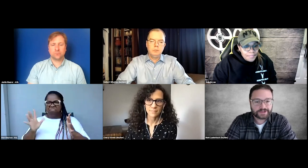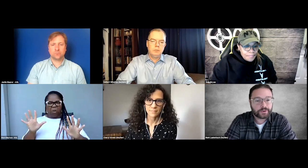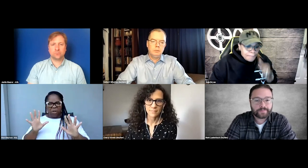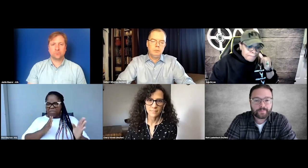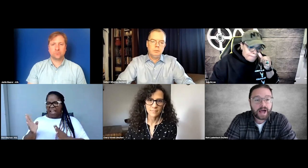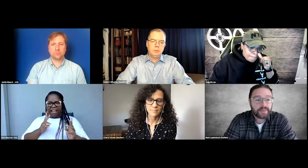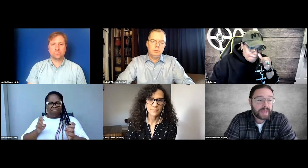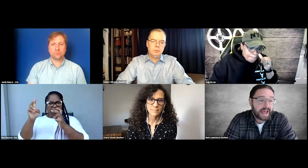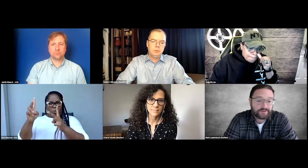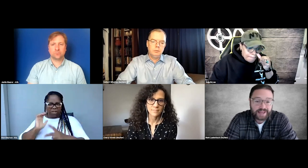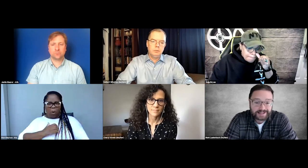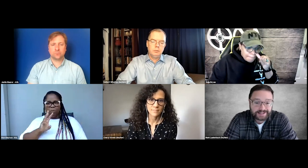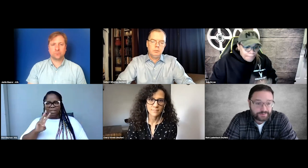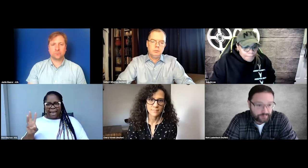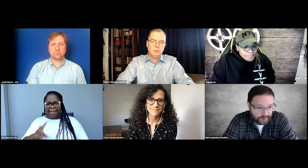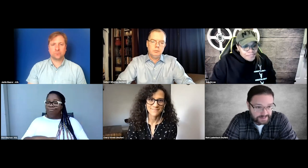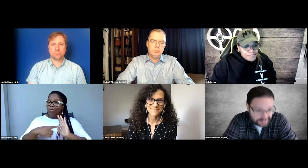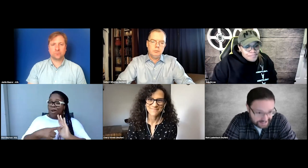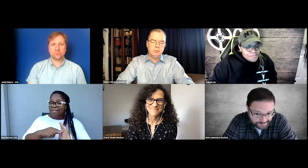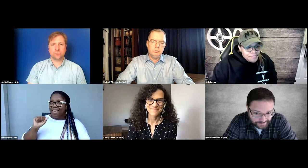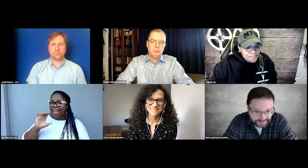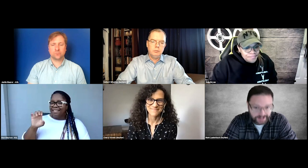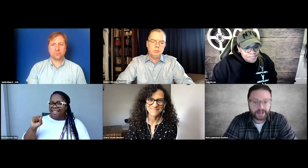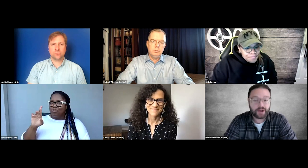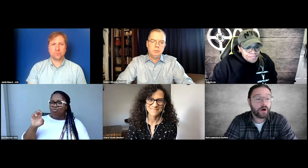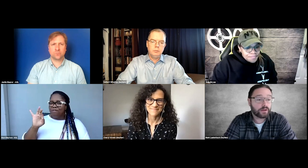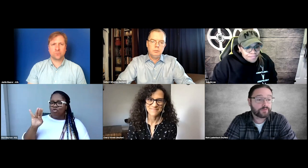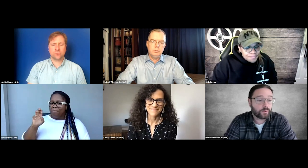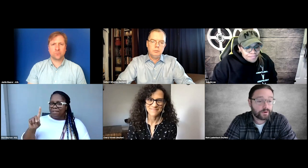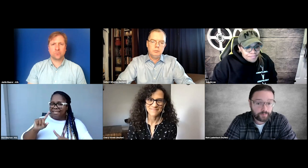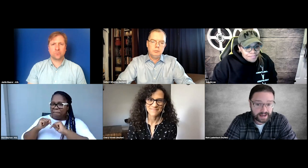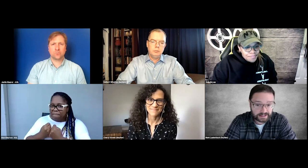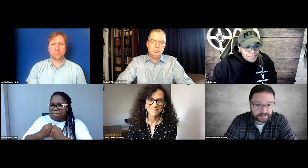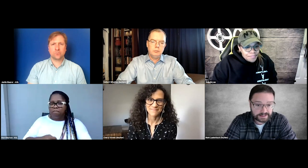So on the behalf of the Access Reframed team and all of our wonderful panelists